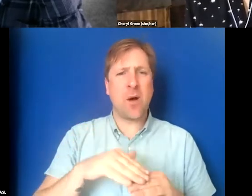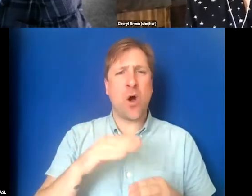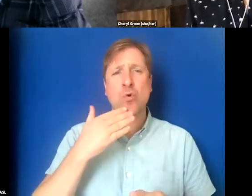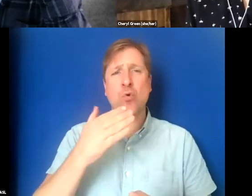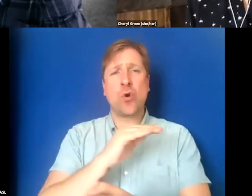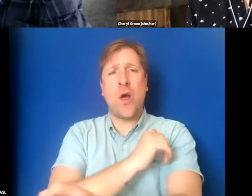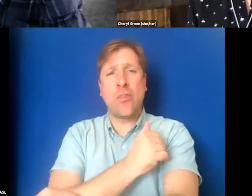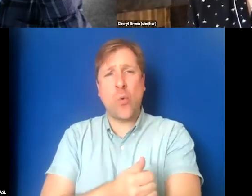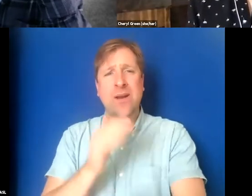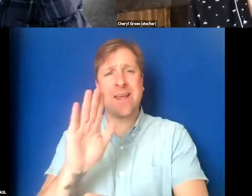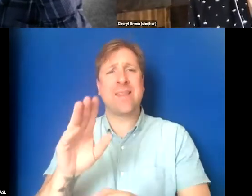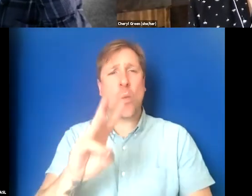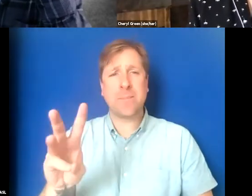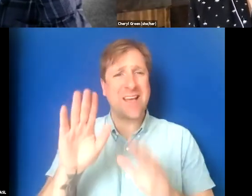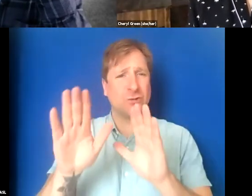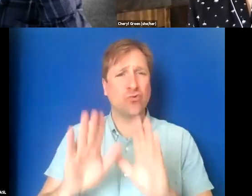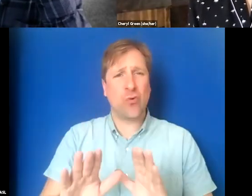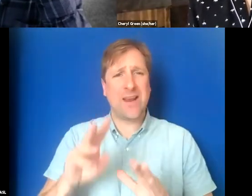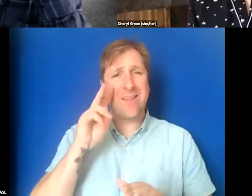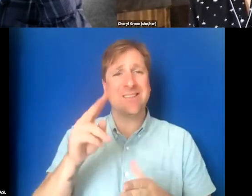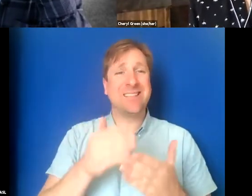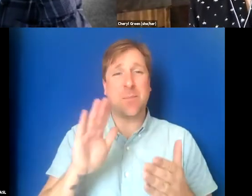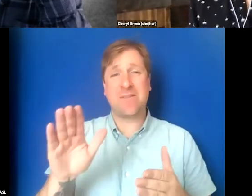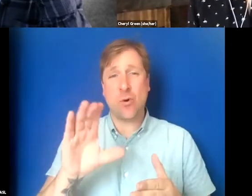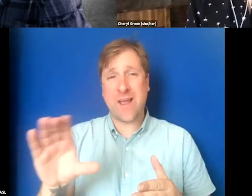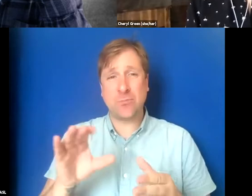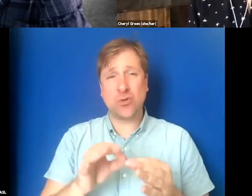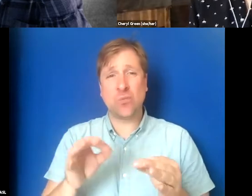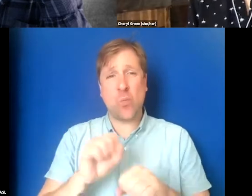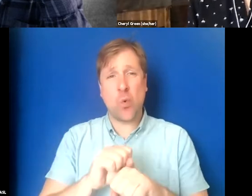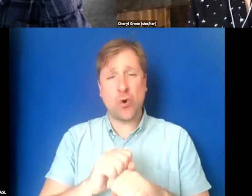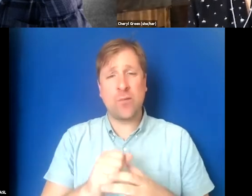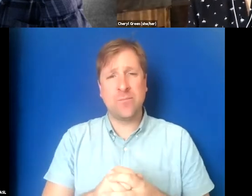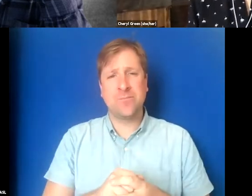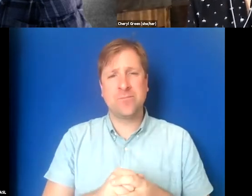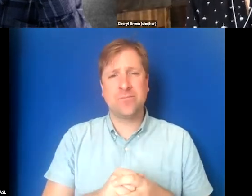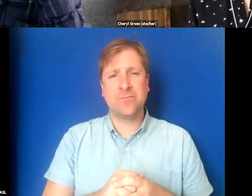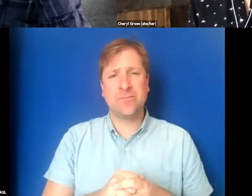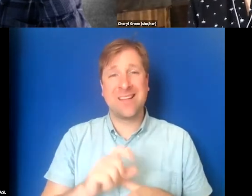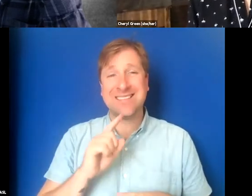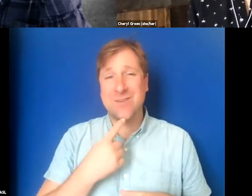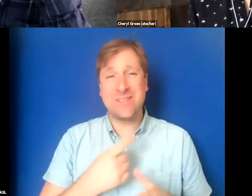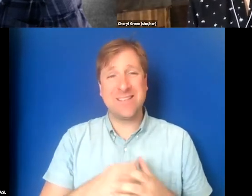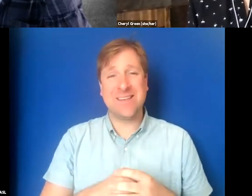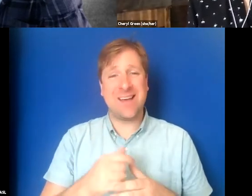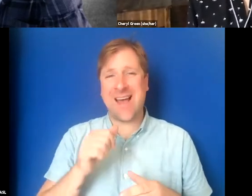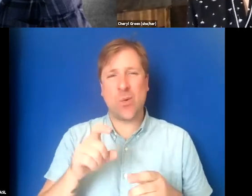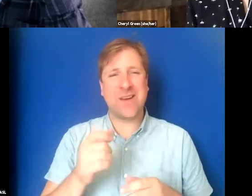Their website looks great. I've seen some of their caption work. Seriously, I don't need anybody to hire me.